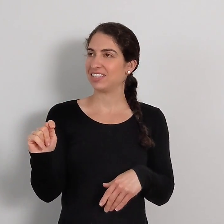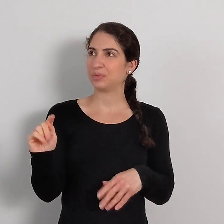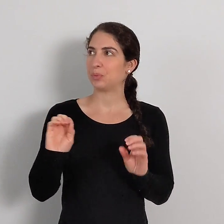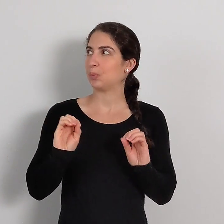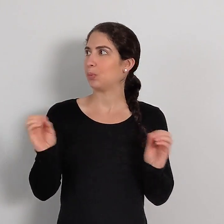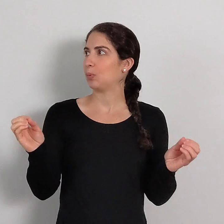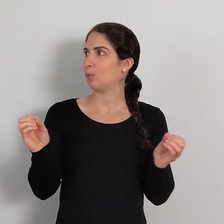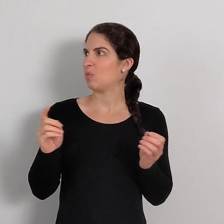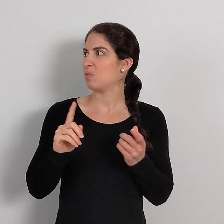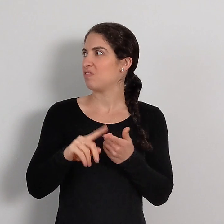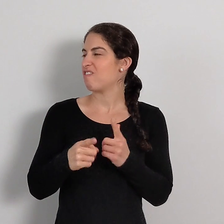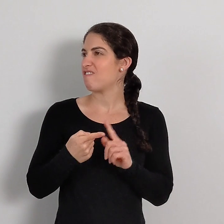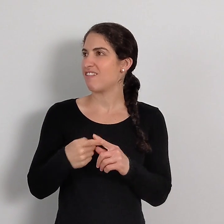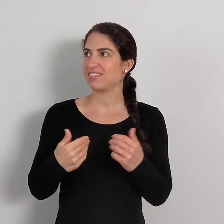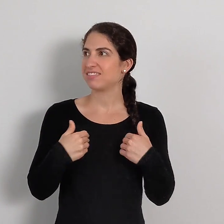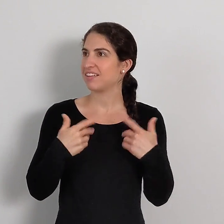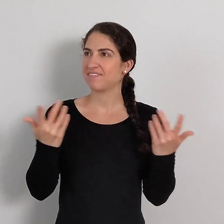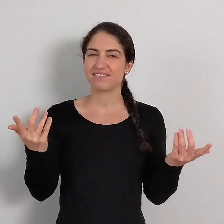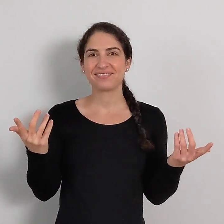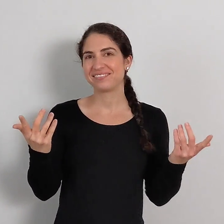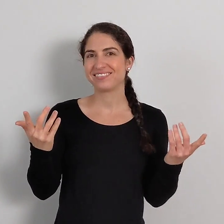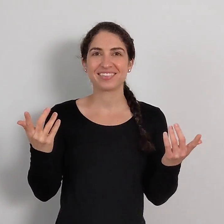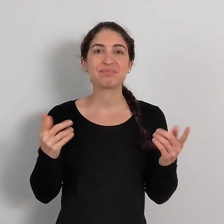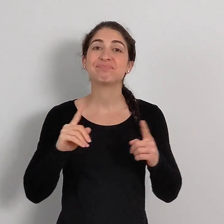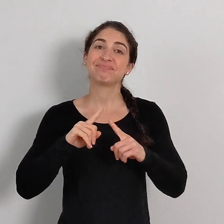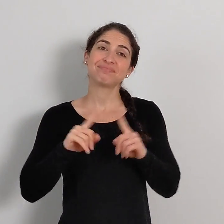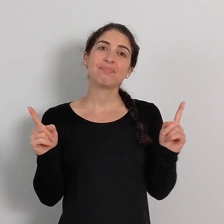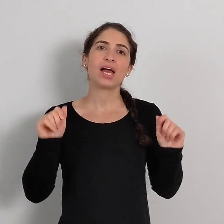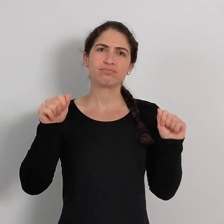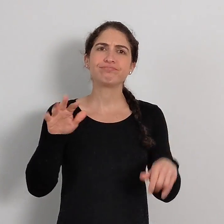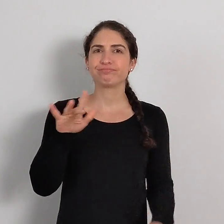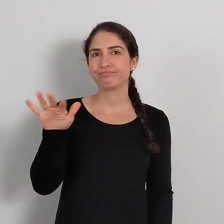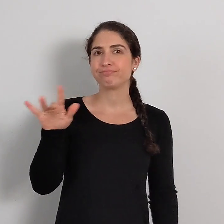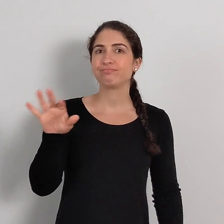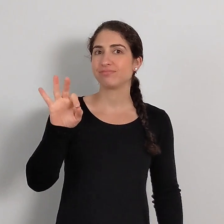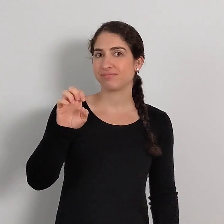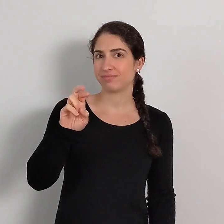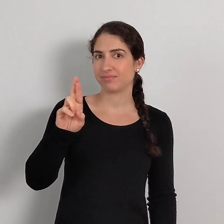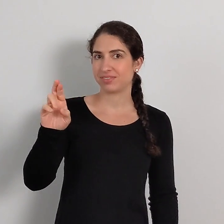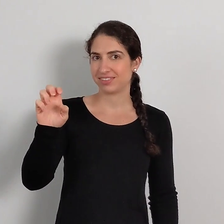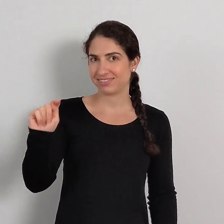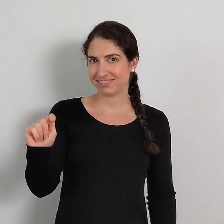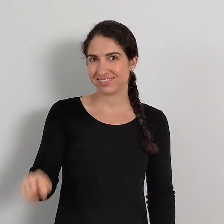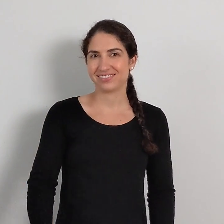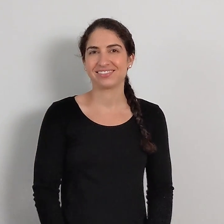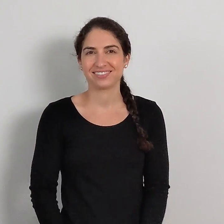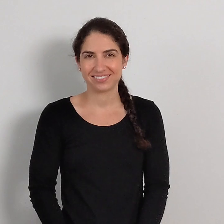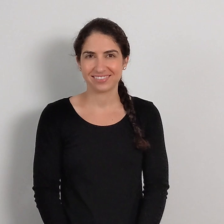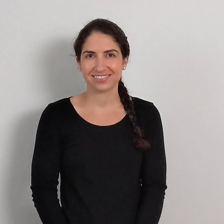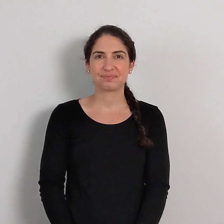and I don't have any friends who have them. But, you can fingerspell FERRET.